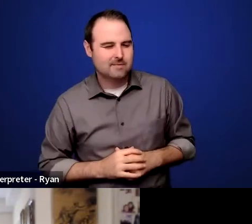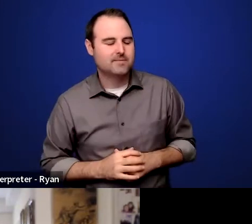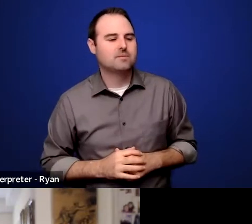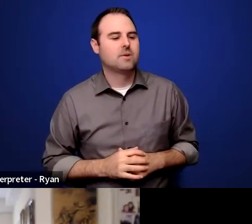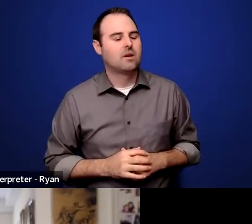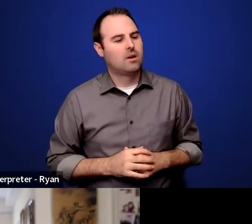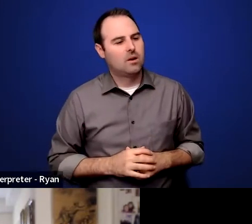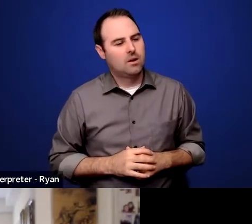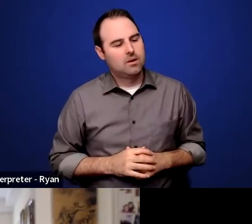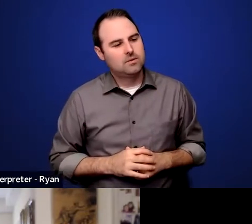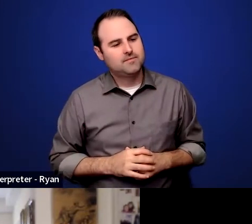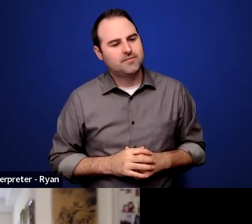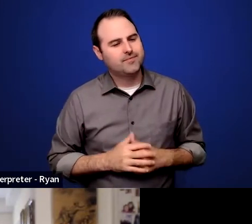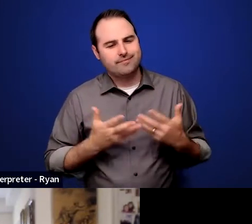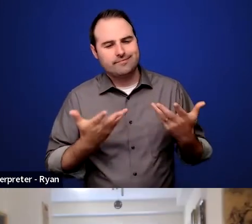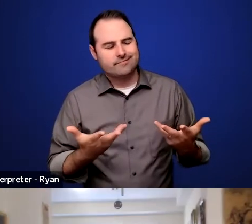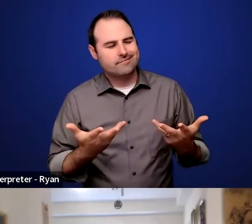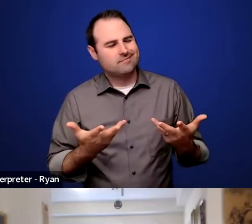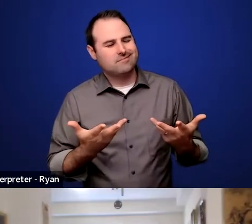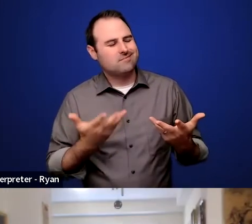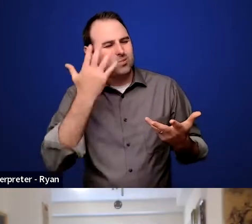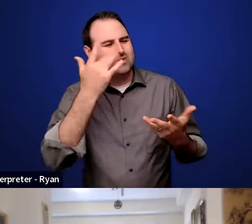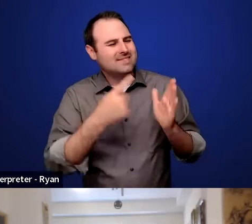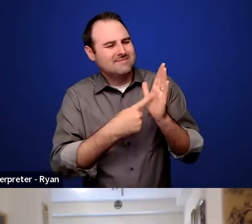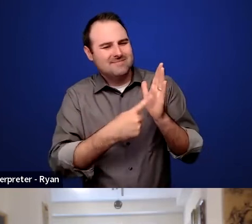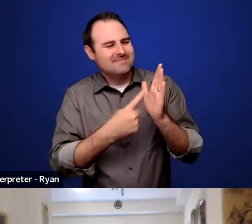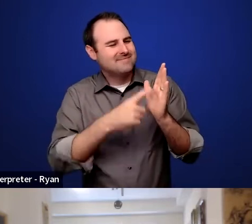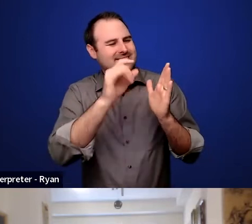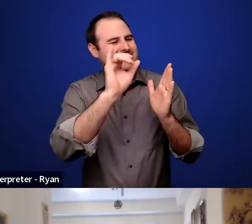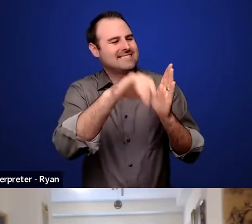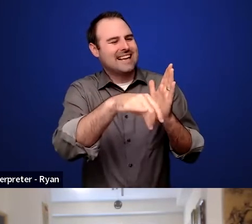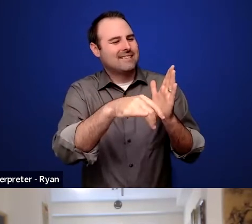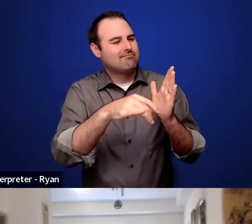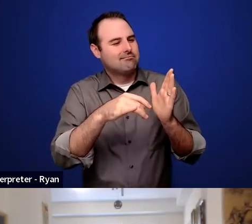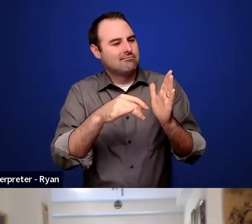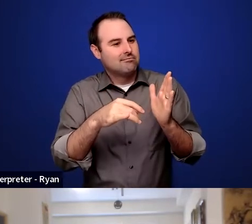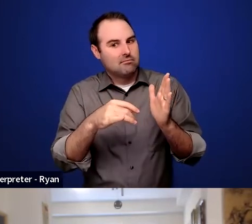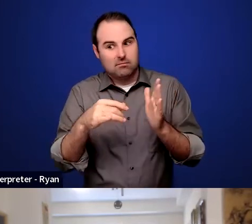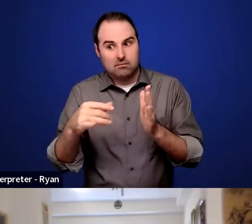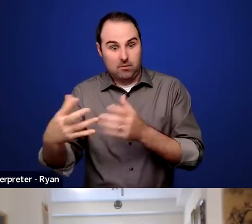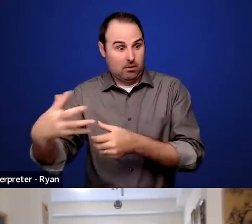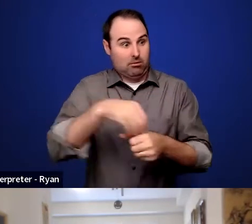do you know like, what's your sense, why does it get left out? What do we need to do differently to make sure it's a part of the equation?